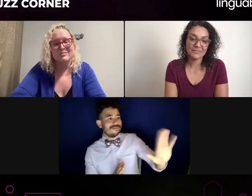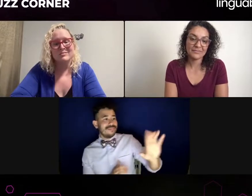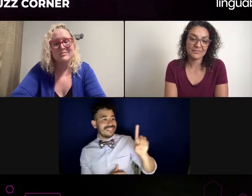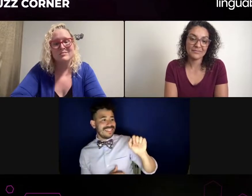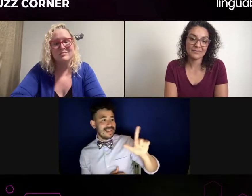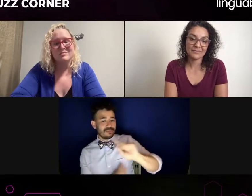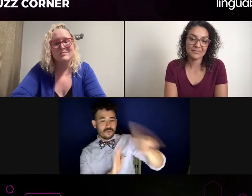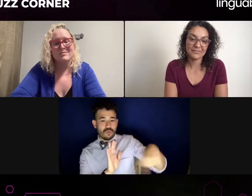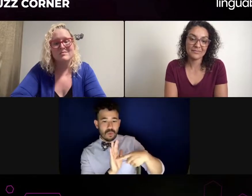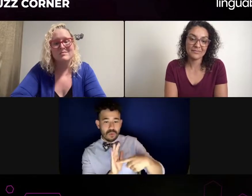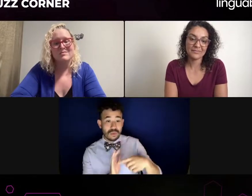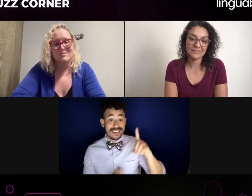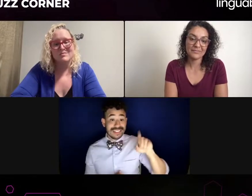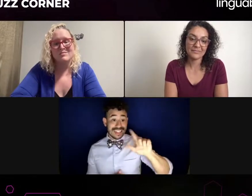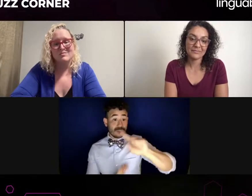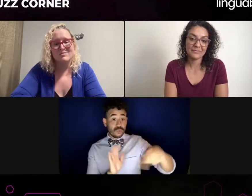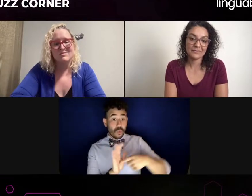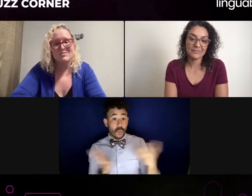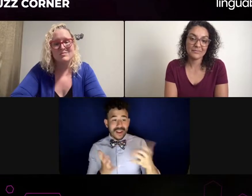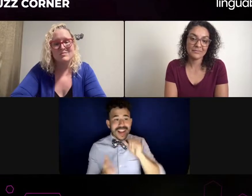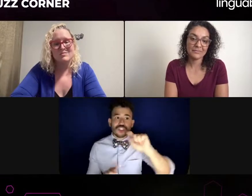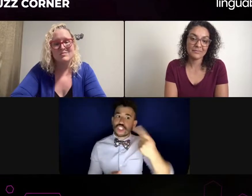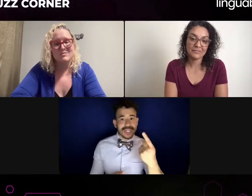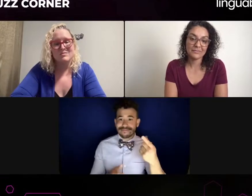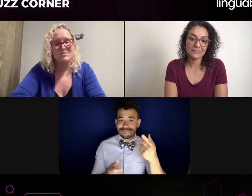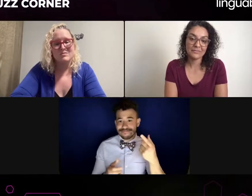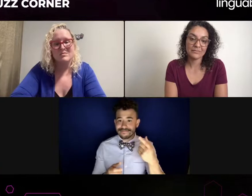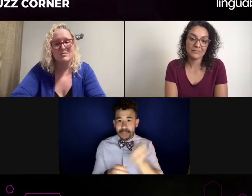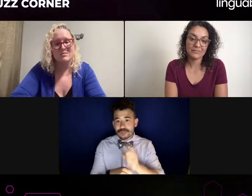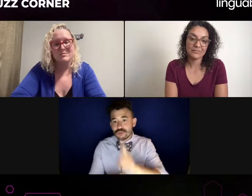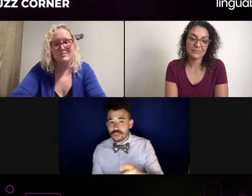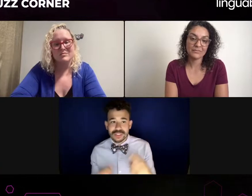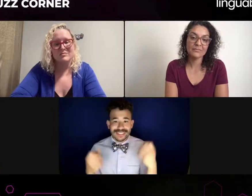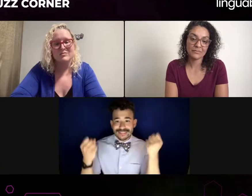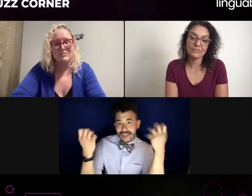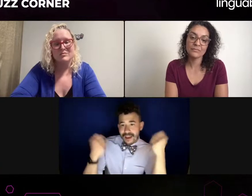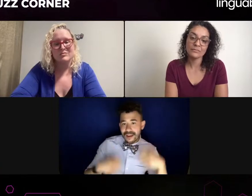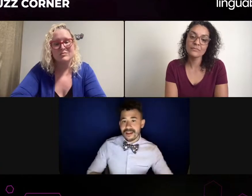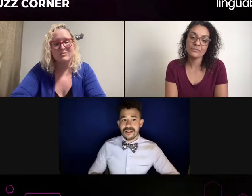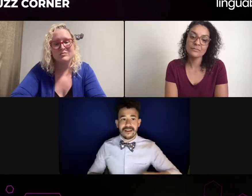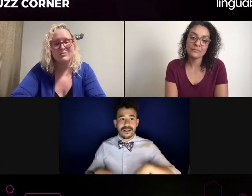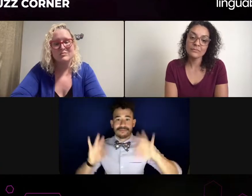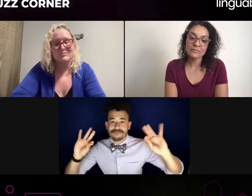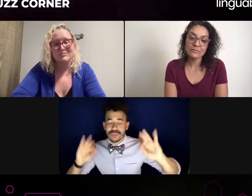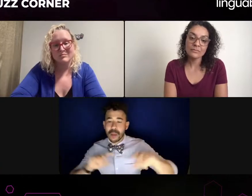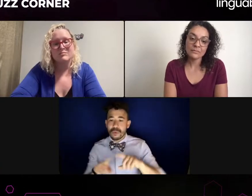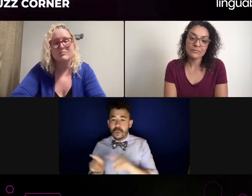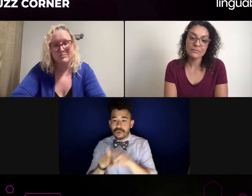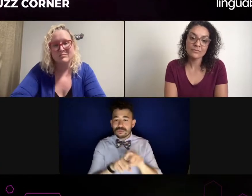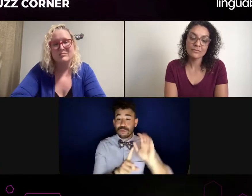and again, that's where a DSL comes in and it's someone that we can trust. Hopefully we'll let them know, absolutely not.